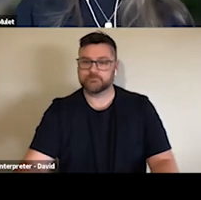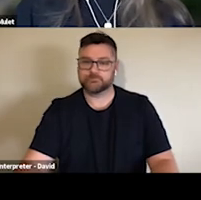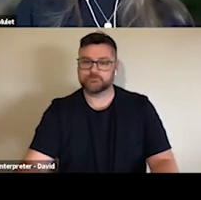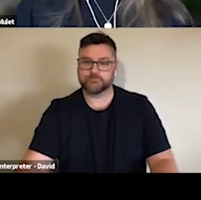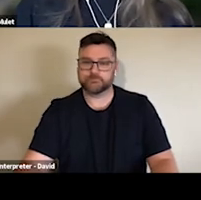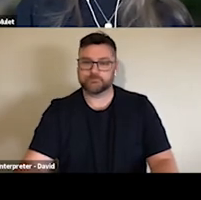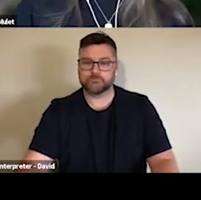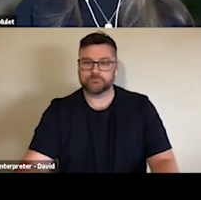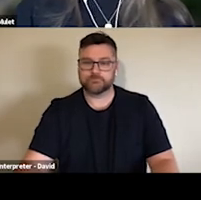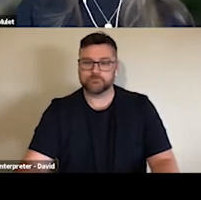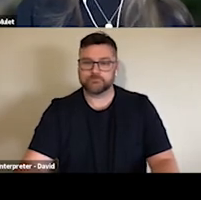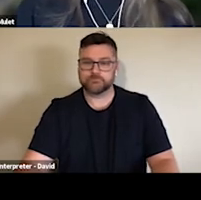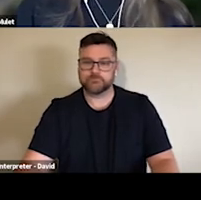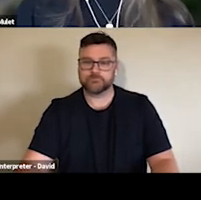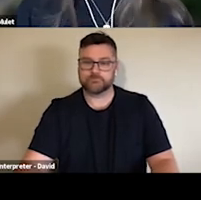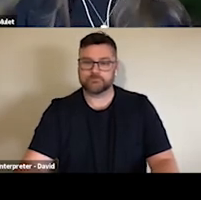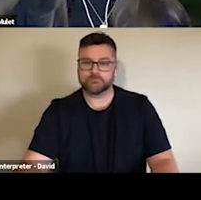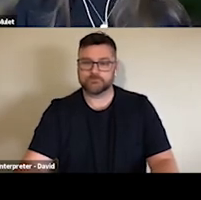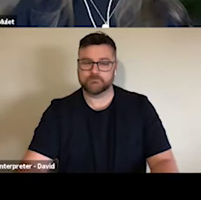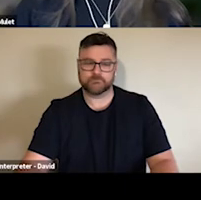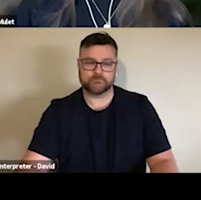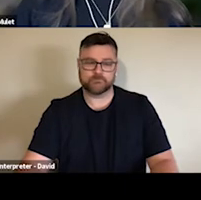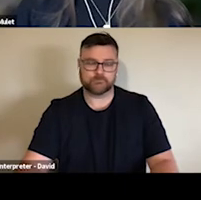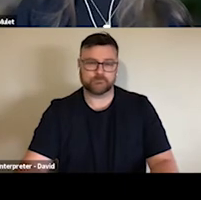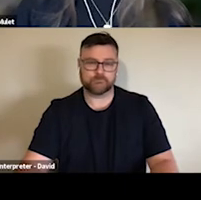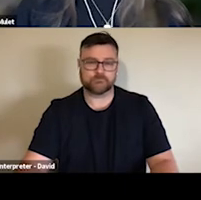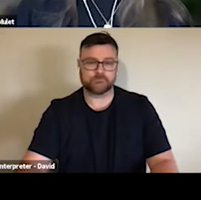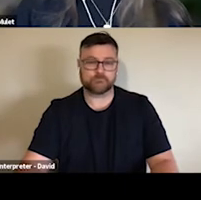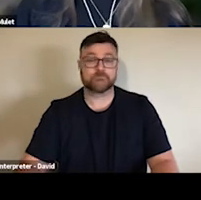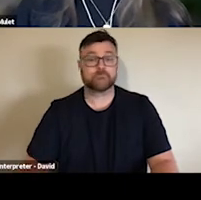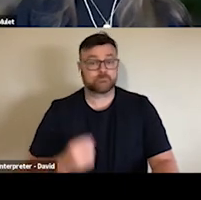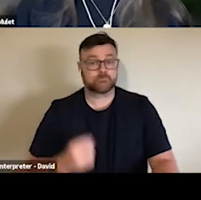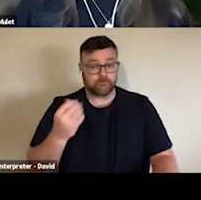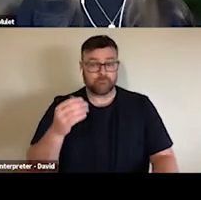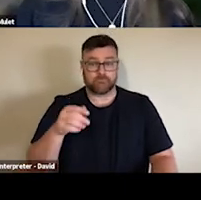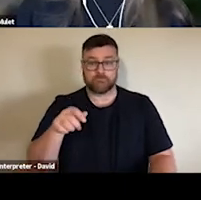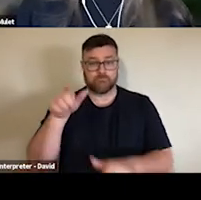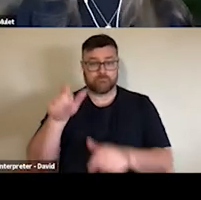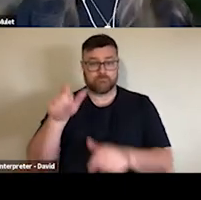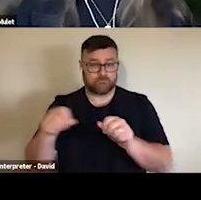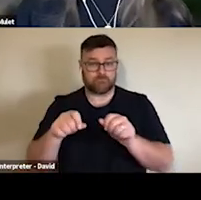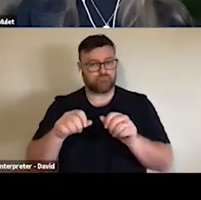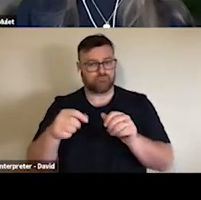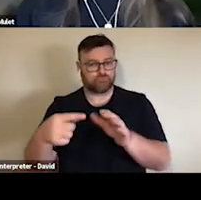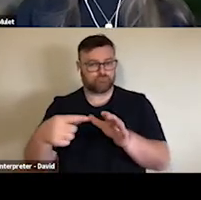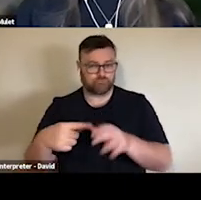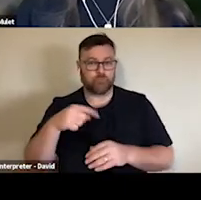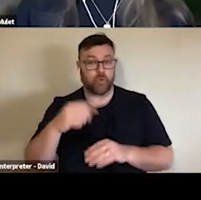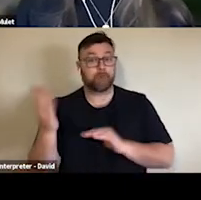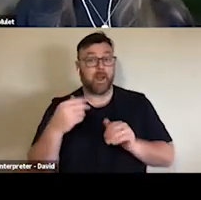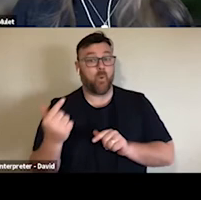about the results here in Australia and have you got any predictions for what we could